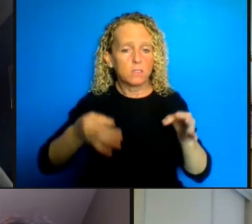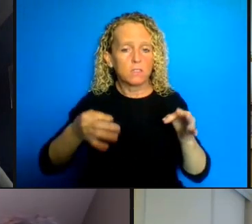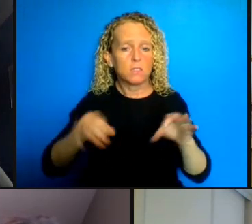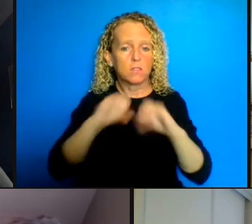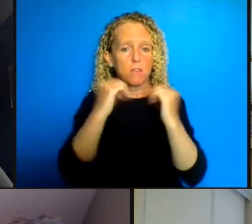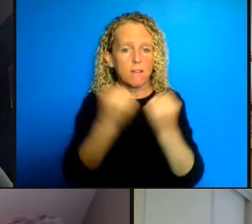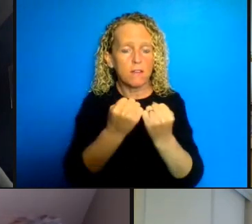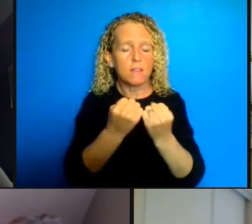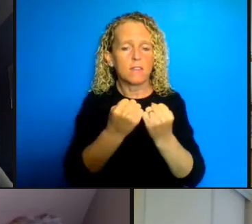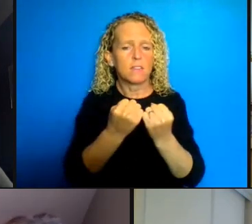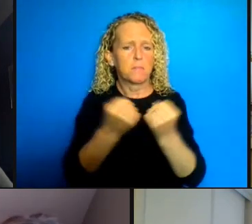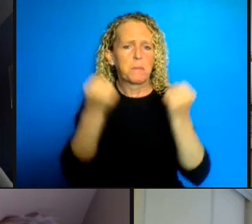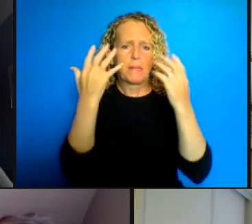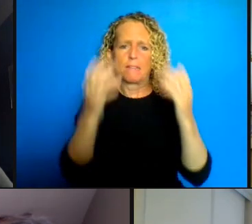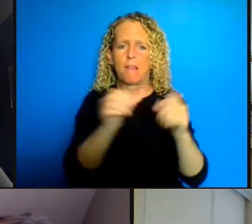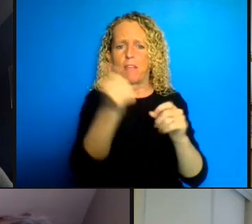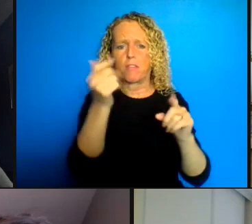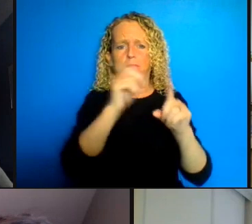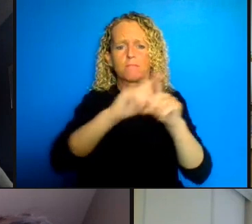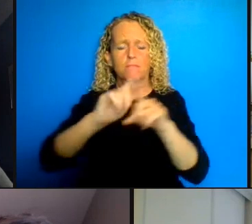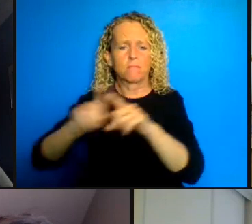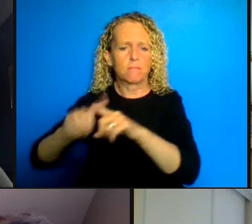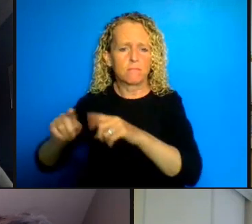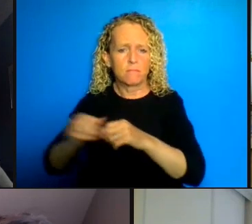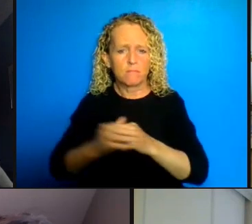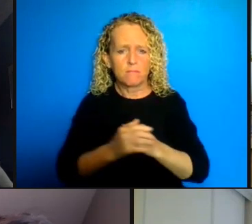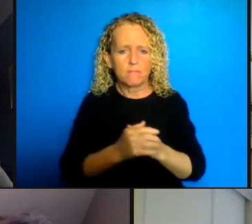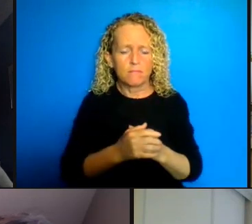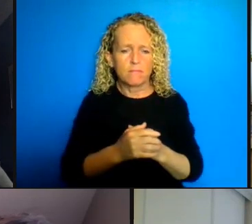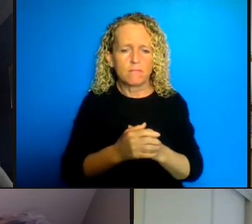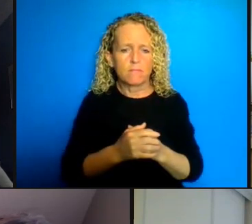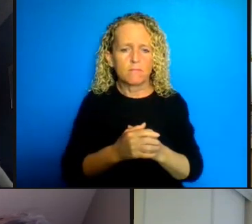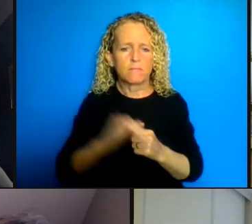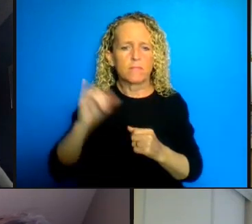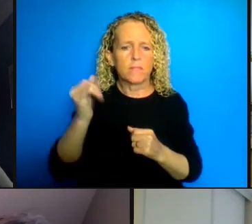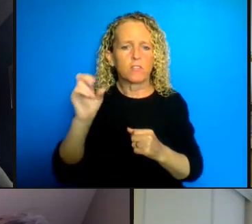others here Elizabeth Fry, John Howard Society that are actually helping a lot